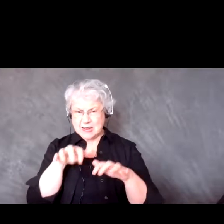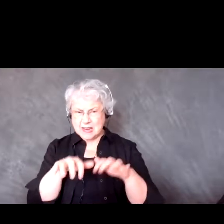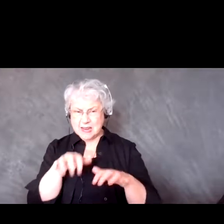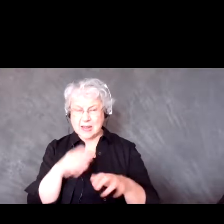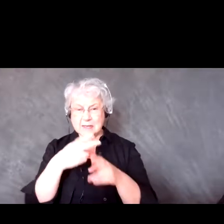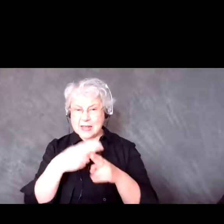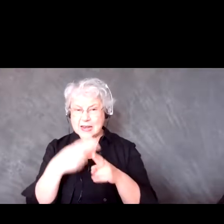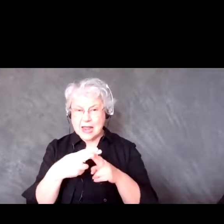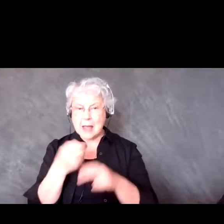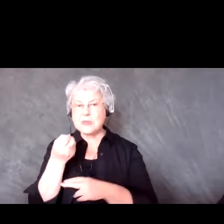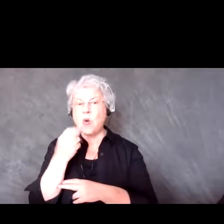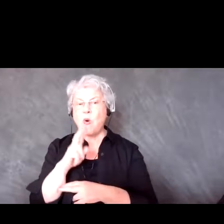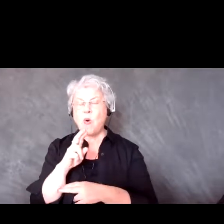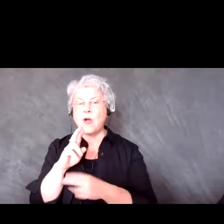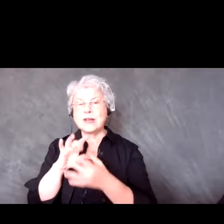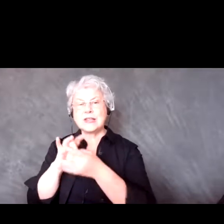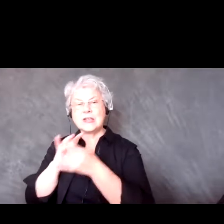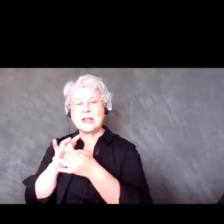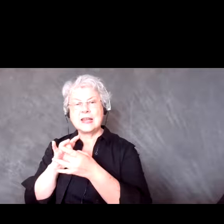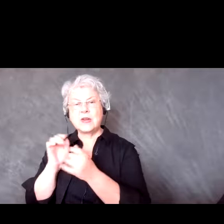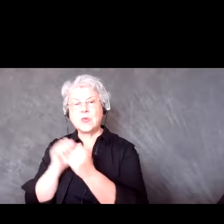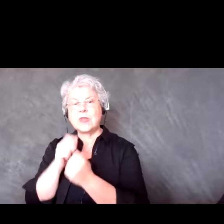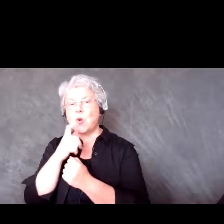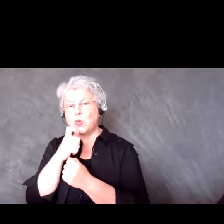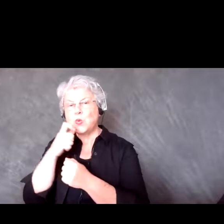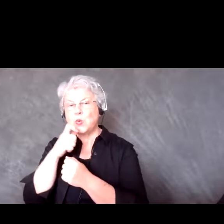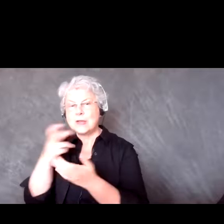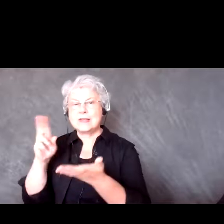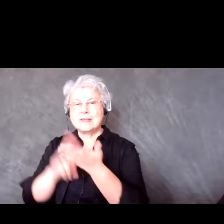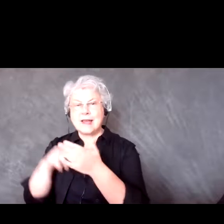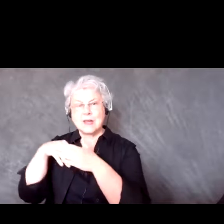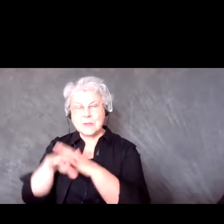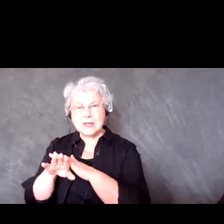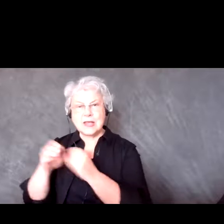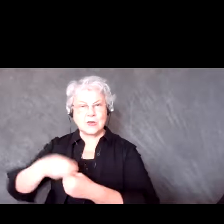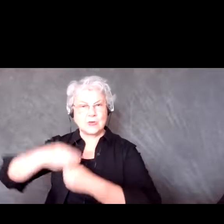on who is in the session? So, with the wheel of names and with the duck race, you do need